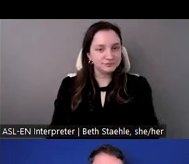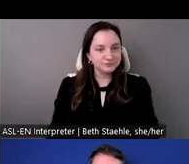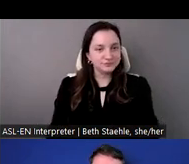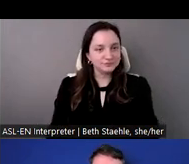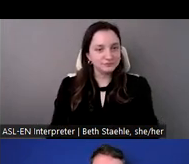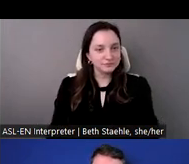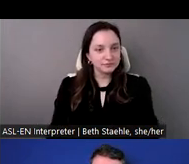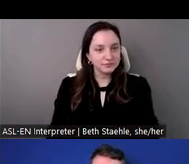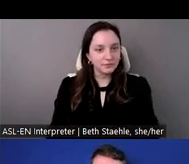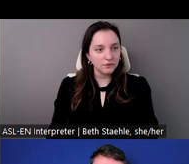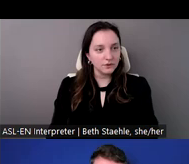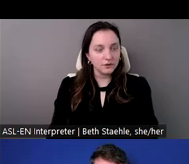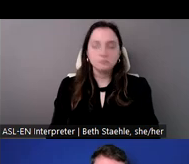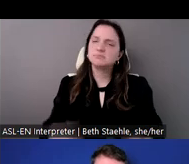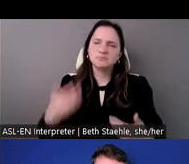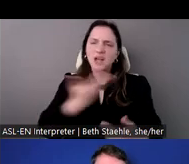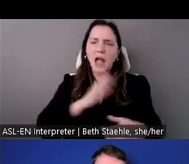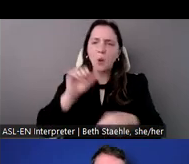To sort of frame our worker rights programs.